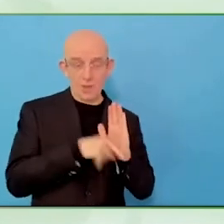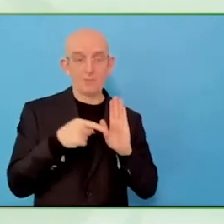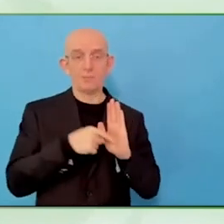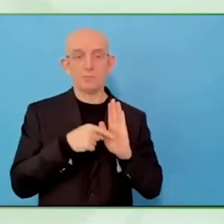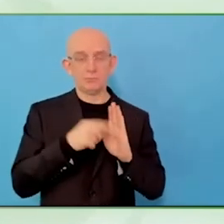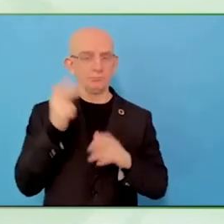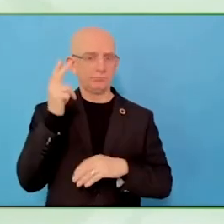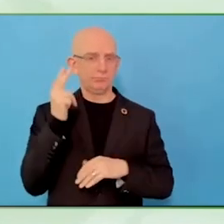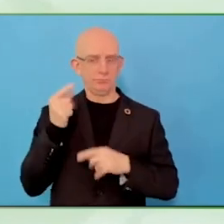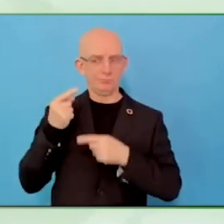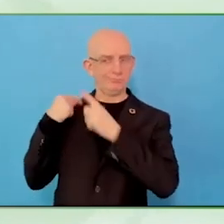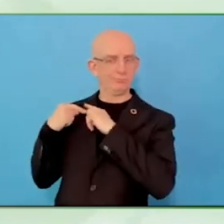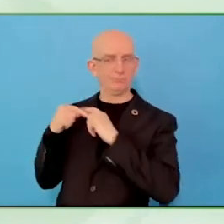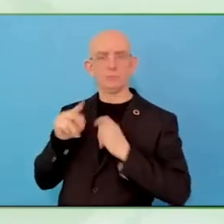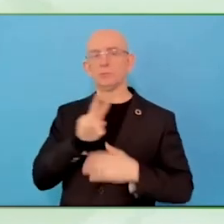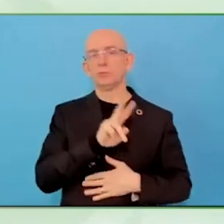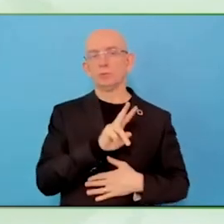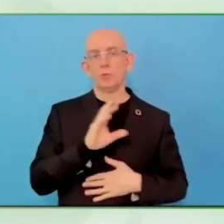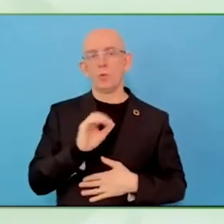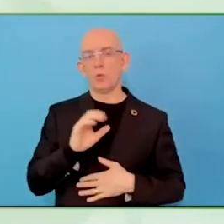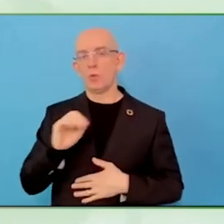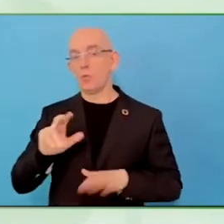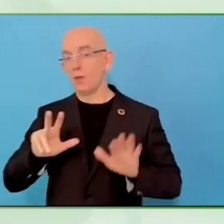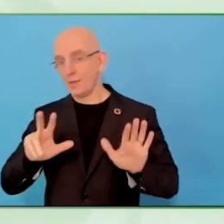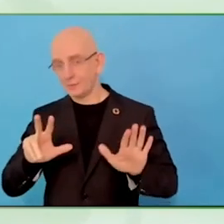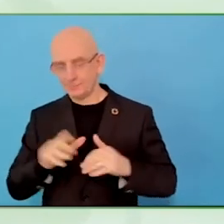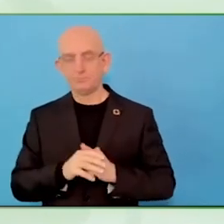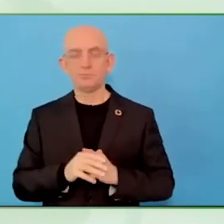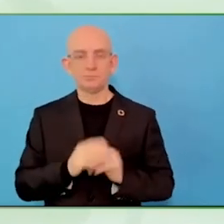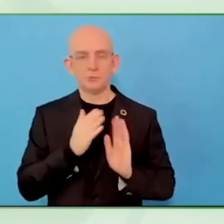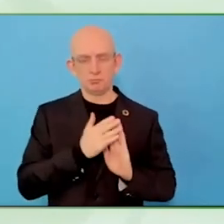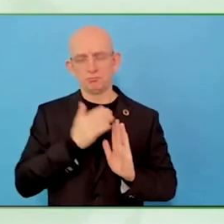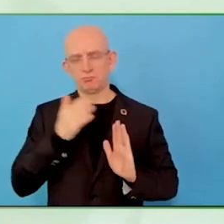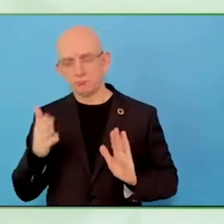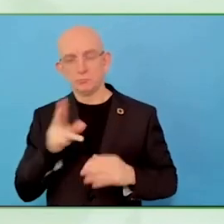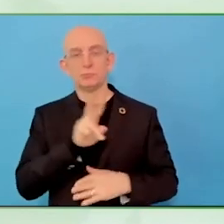We are actually providing the service by law, we are founded and supervised by them.